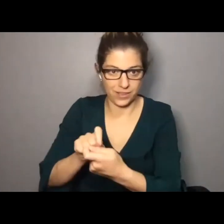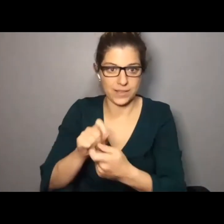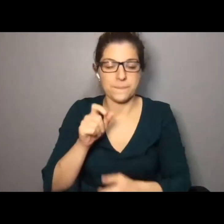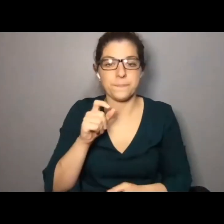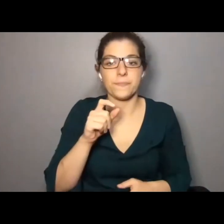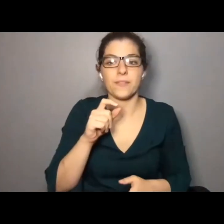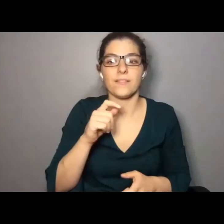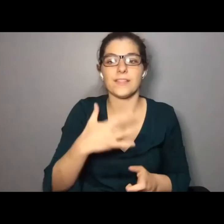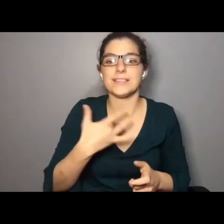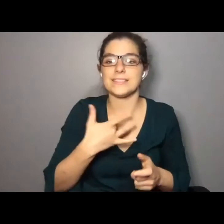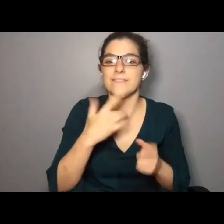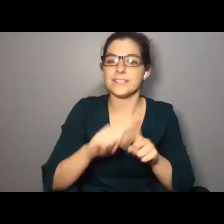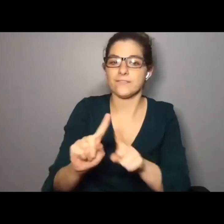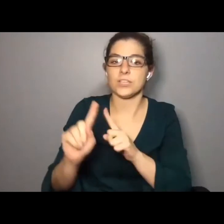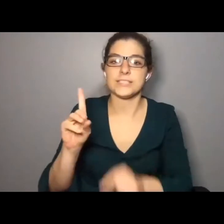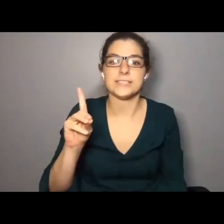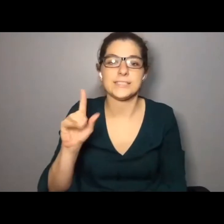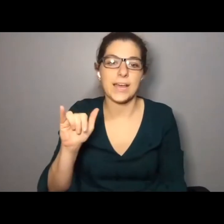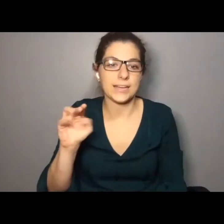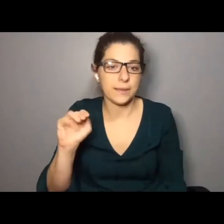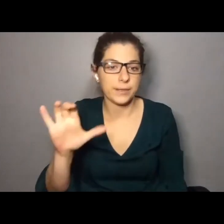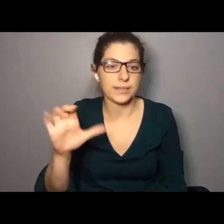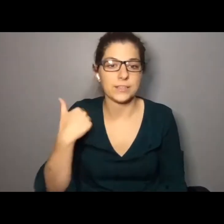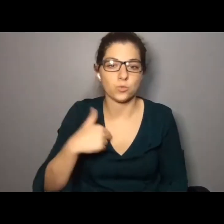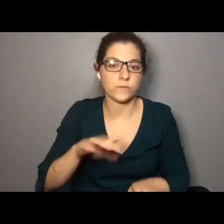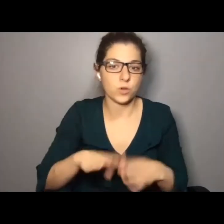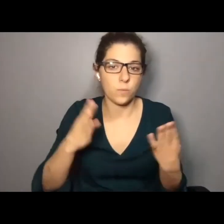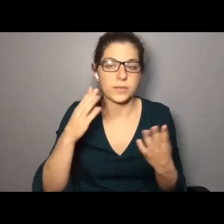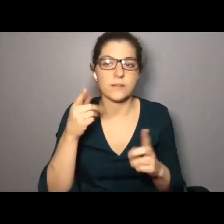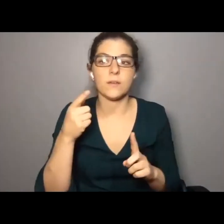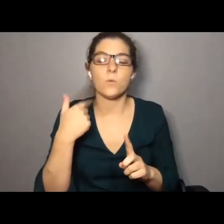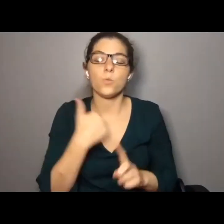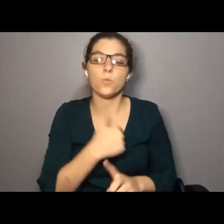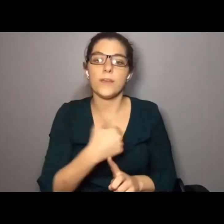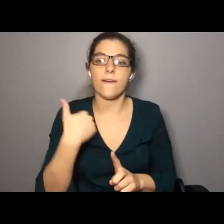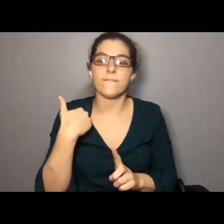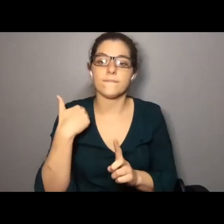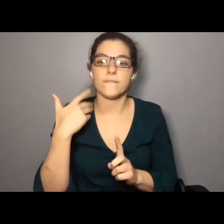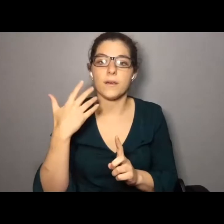the different dynamics we have been grappling with as we have re-opened, we have two